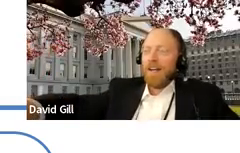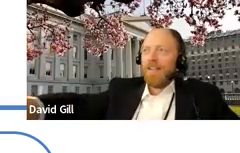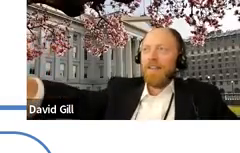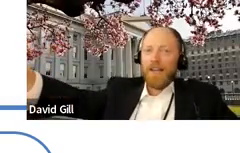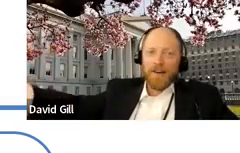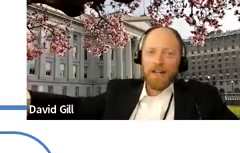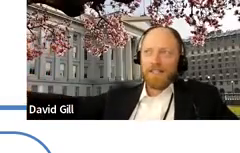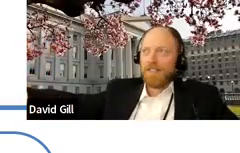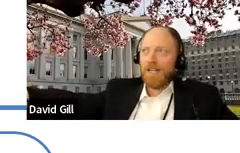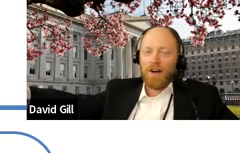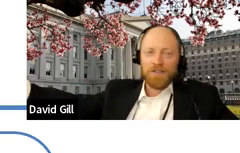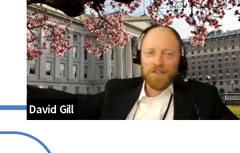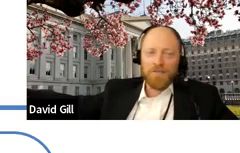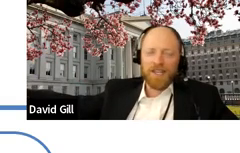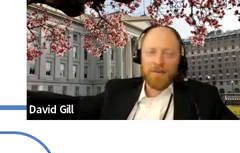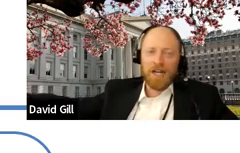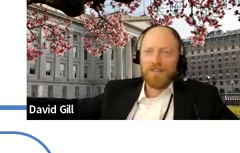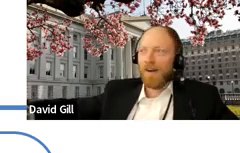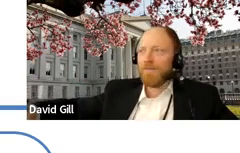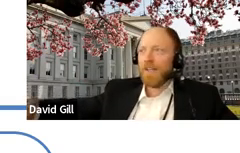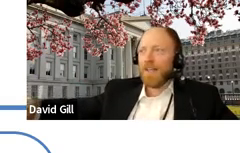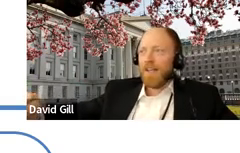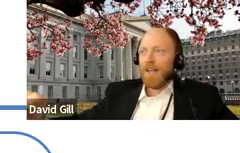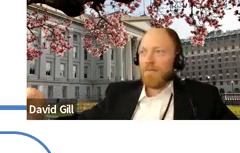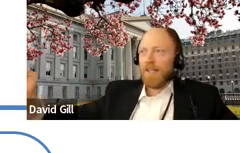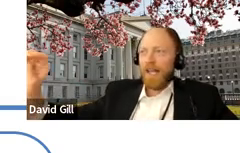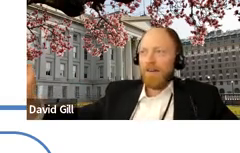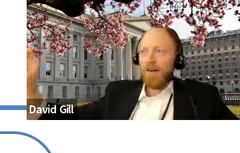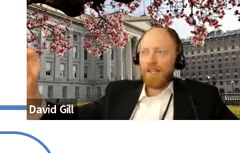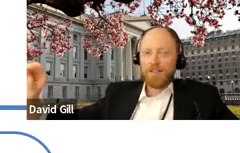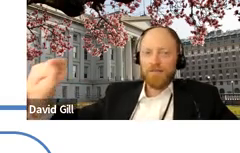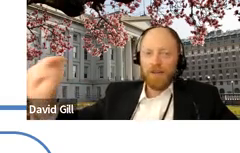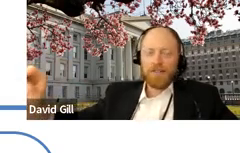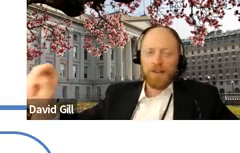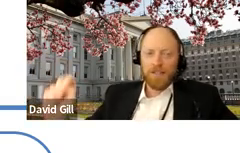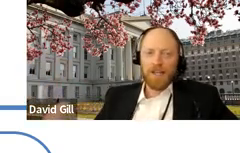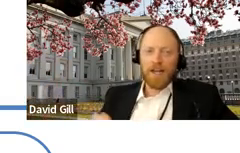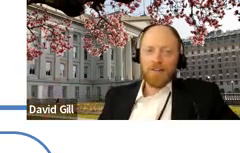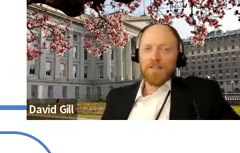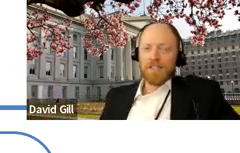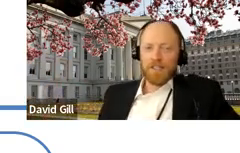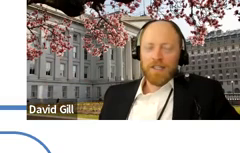and at the IRS we have the office of chief procurement officer. And I'm in the analytics, research, and technology division.